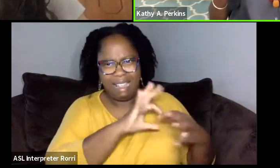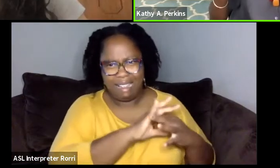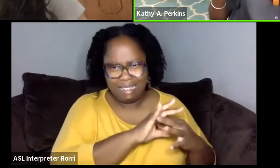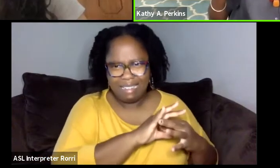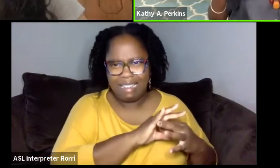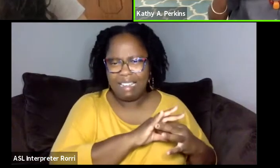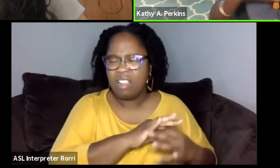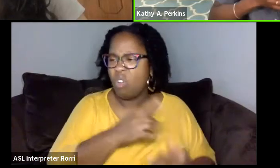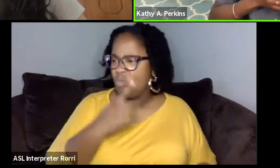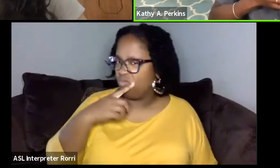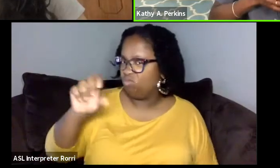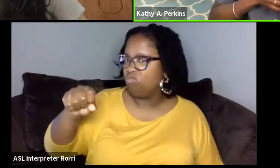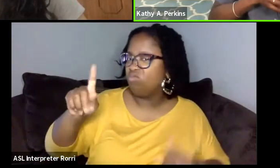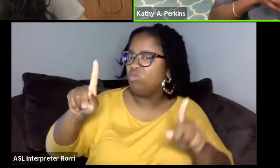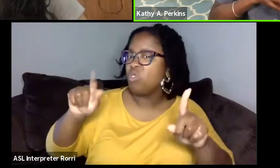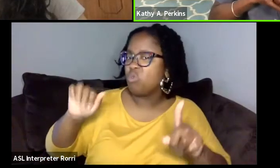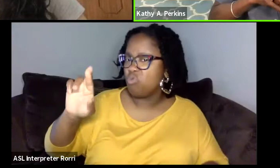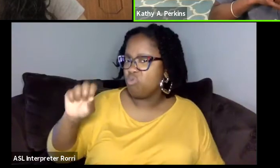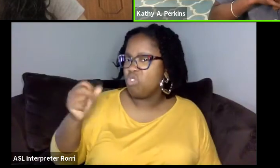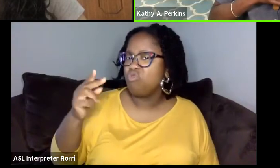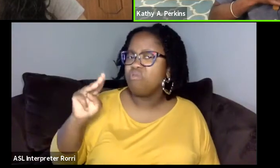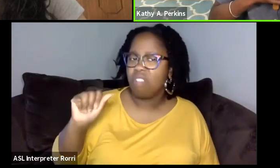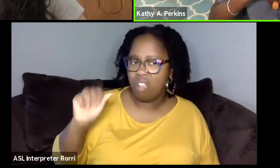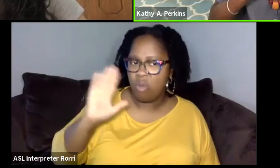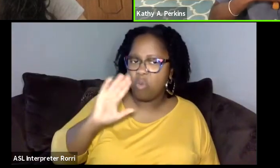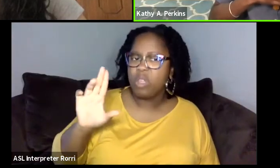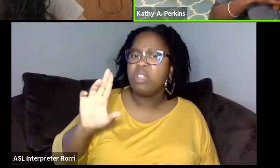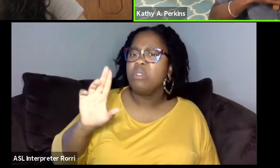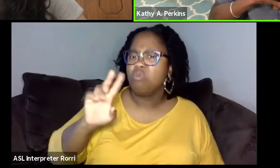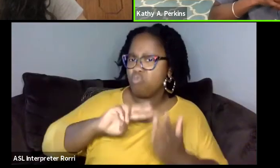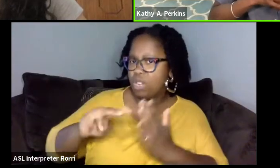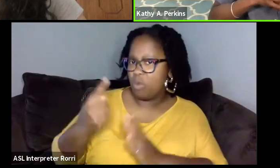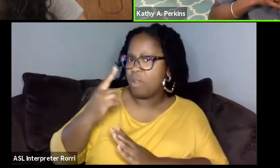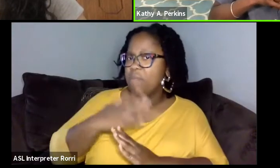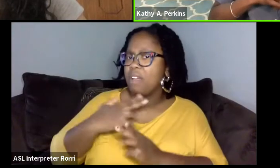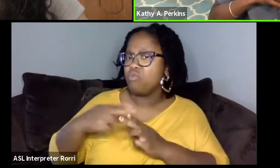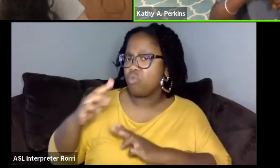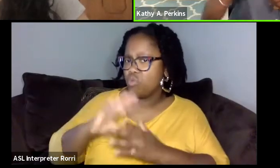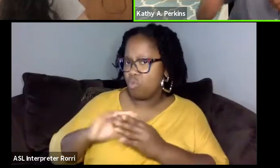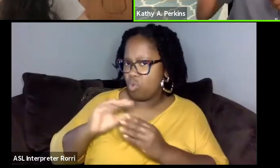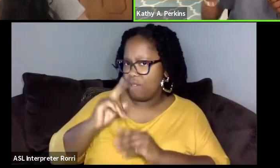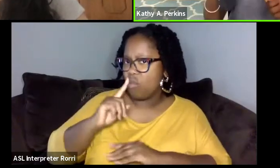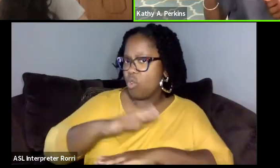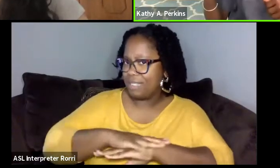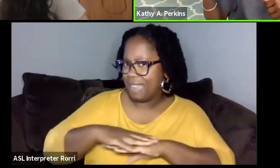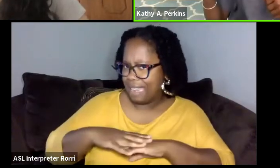they're gonna do one of my short stories for the stage." In fact I'm publishing one